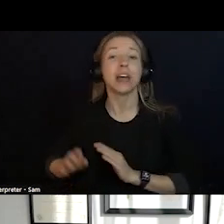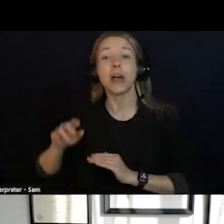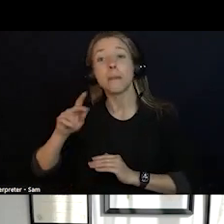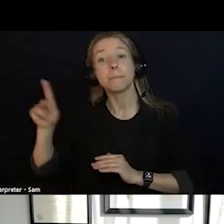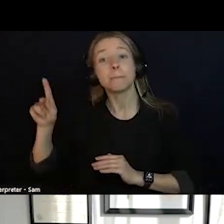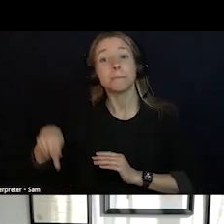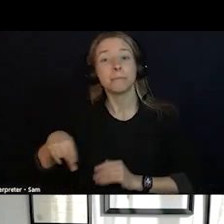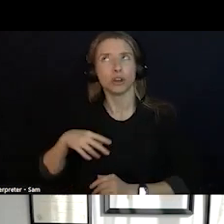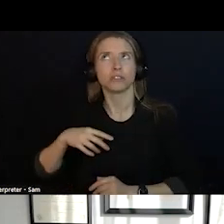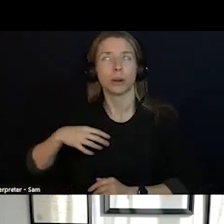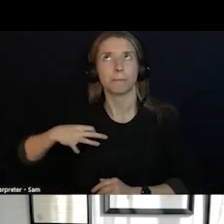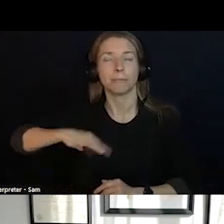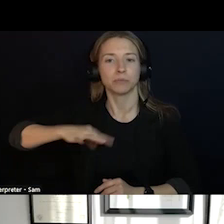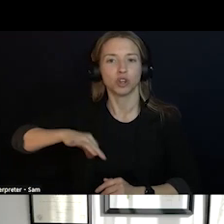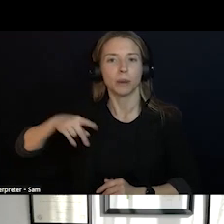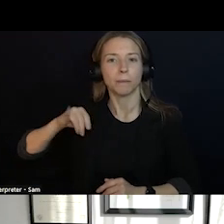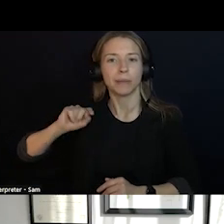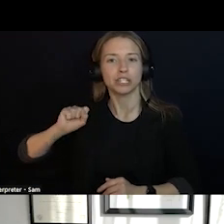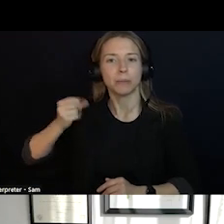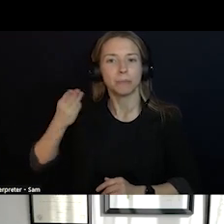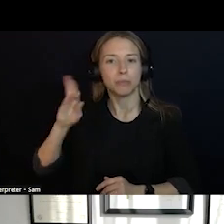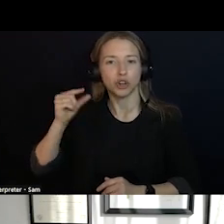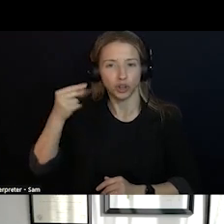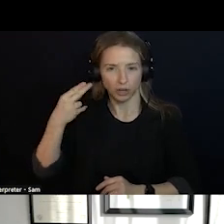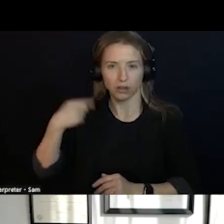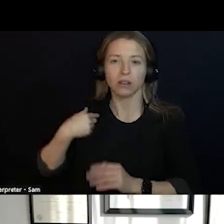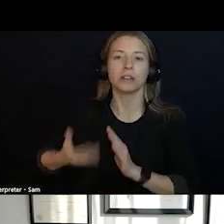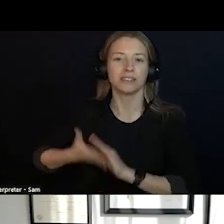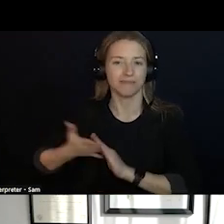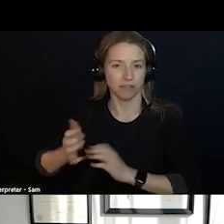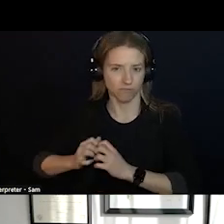THAT AREA WERE NOT ABLE TO GET EMERGENCY. IF THEY CALLED THE